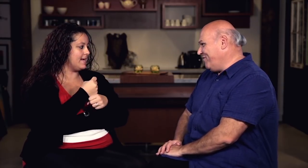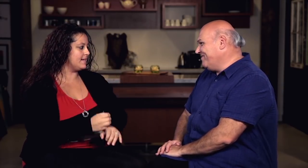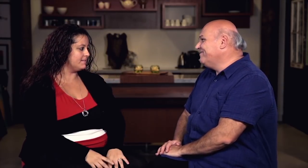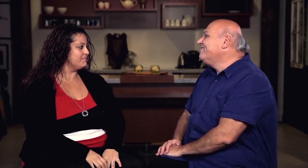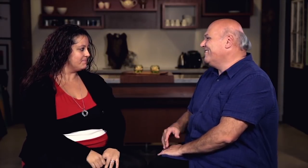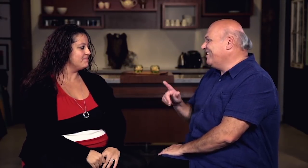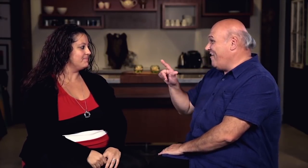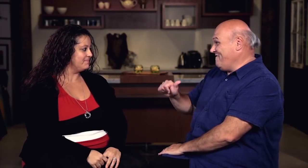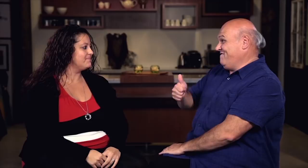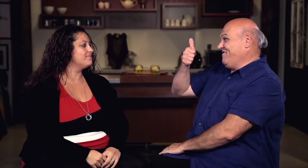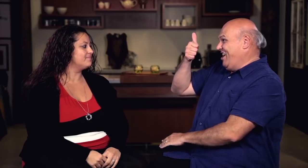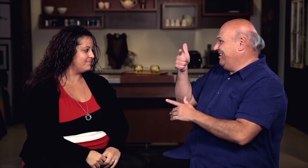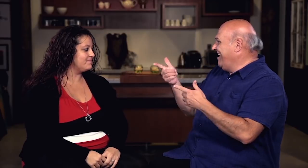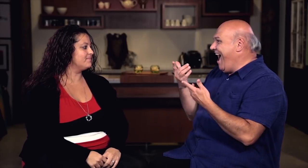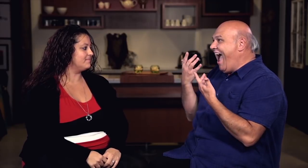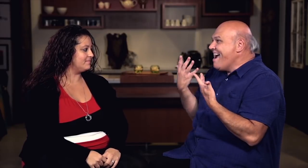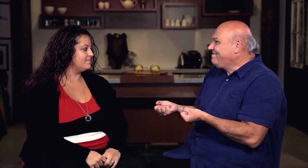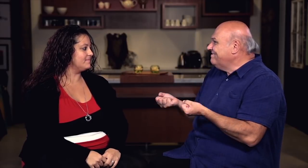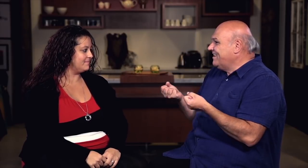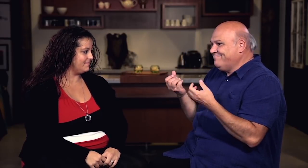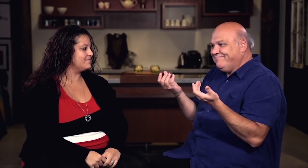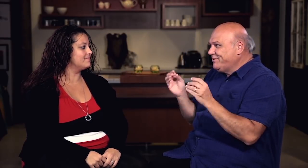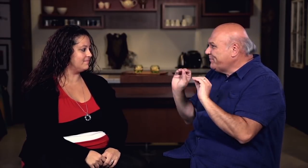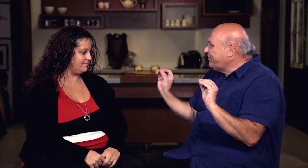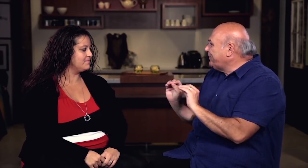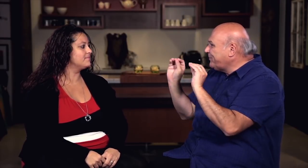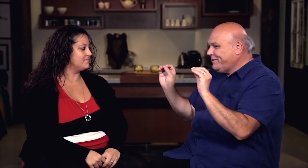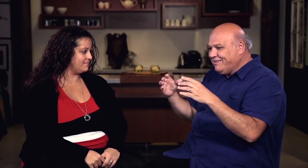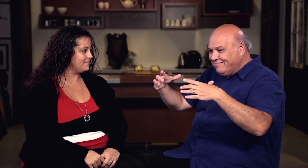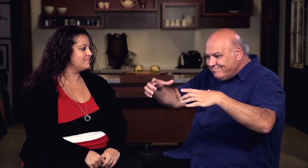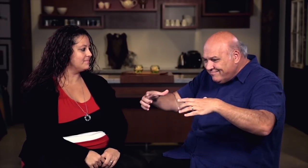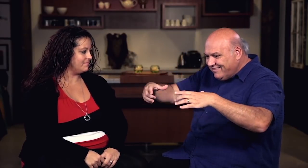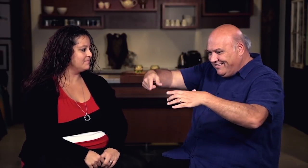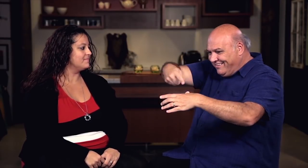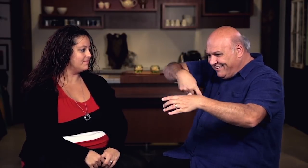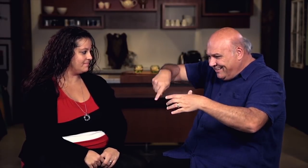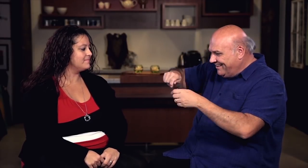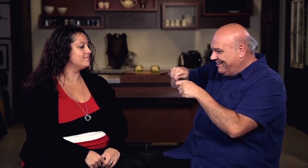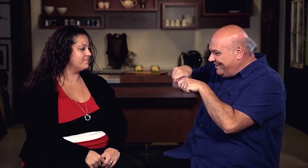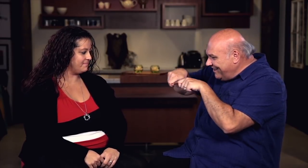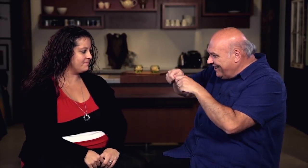I was able to expand what I could make. At first you didn't have much equipment